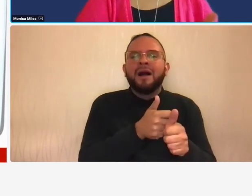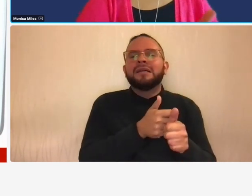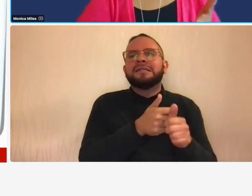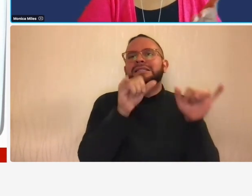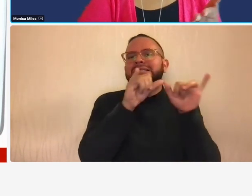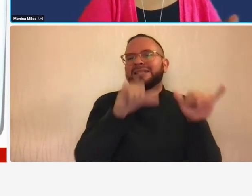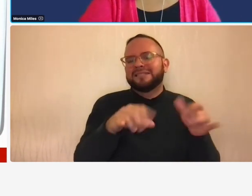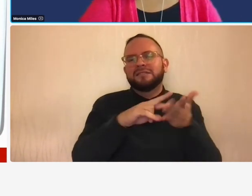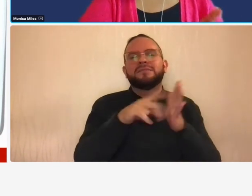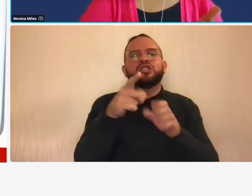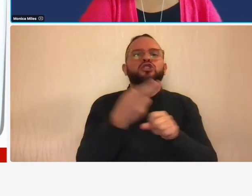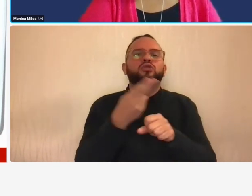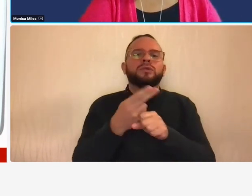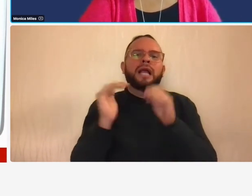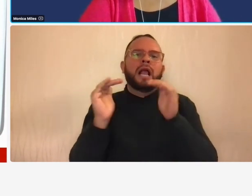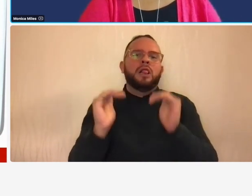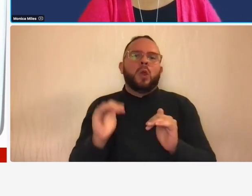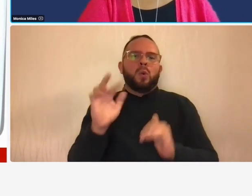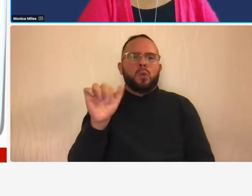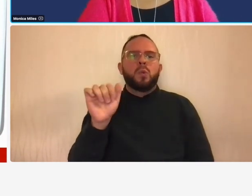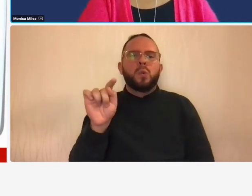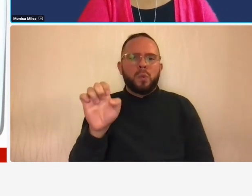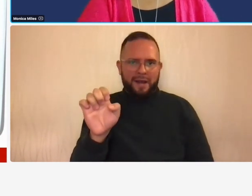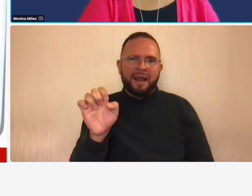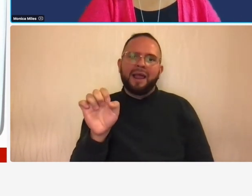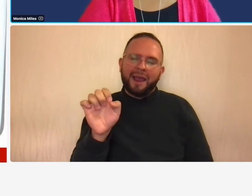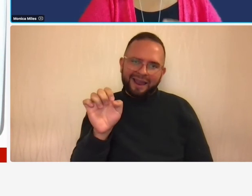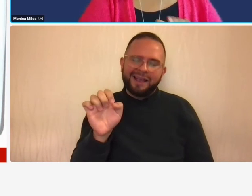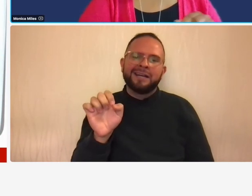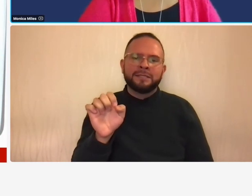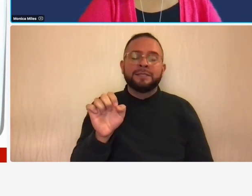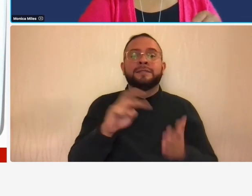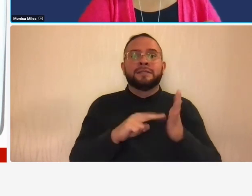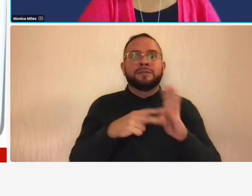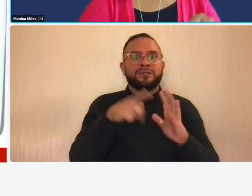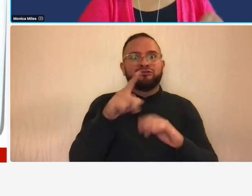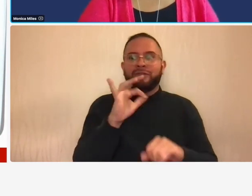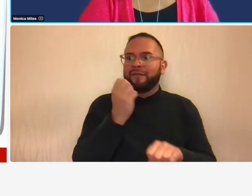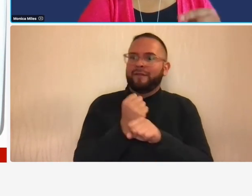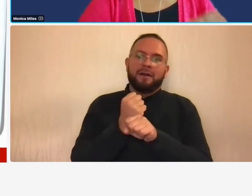lower rate standard rate and you're basically going to be locked into using that rate for the